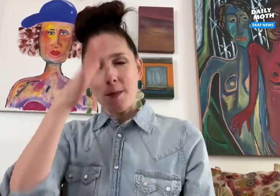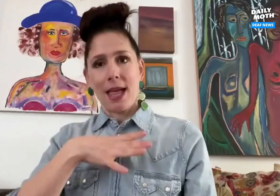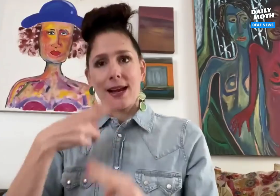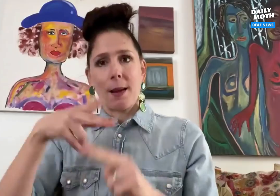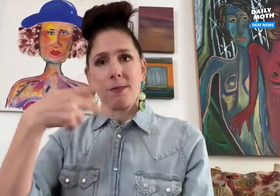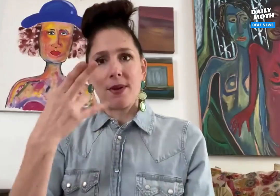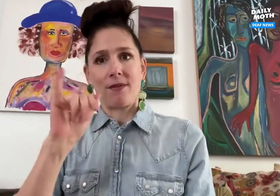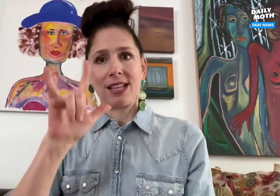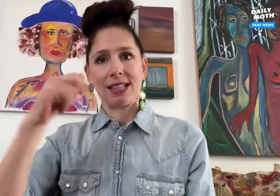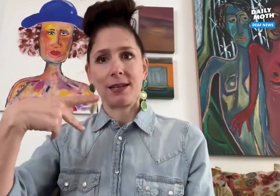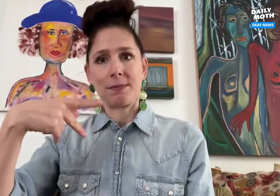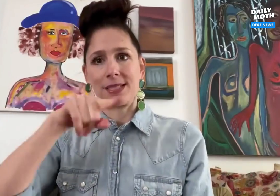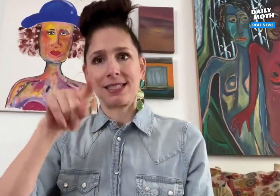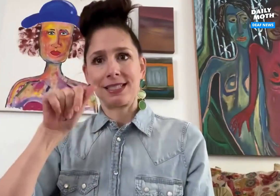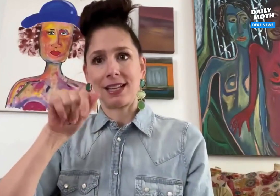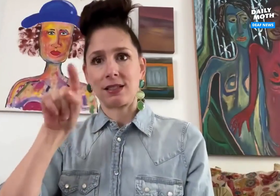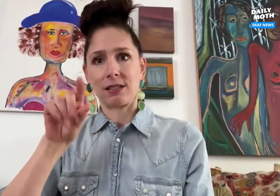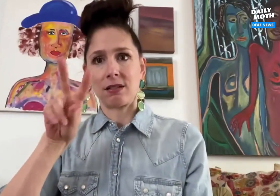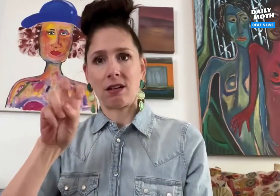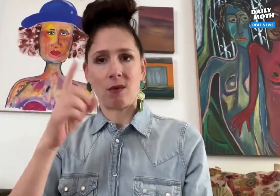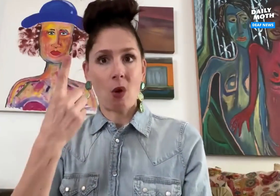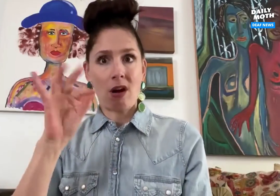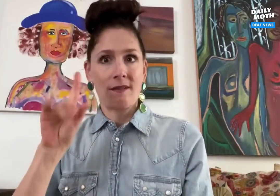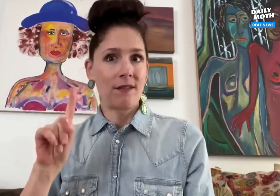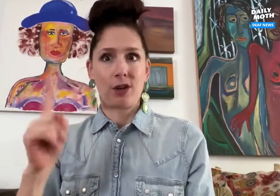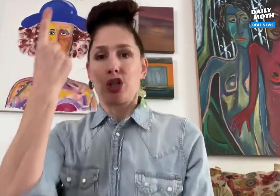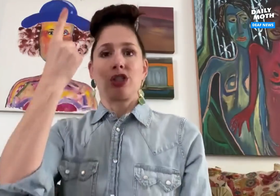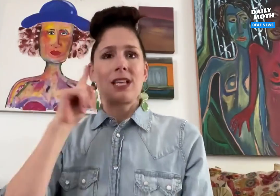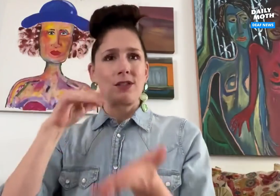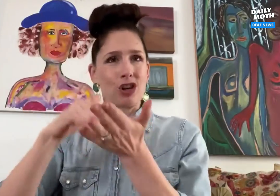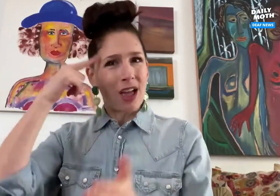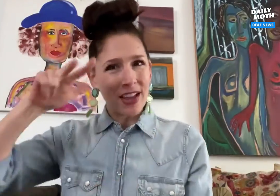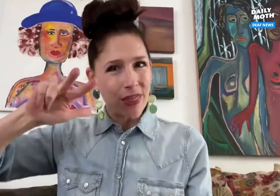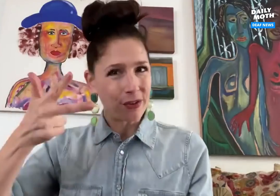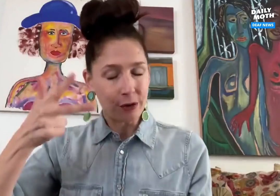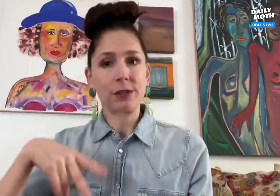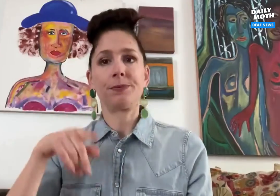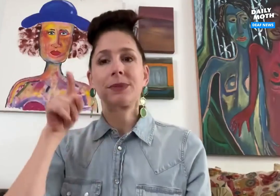Also, another man by the name of Philip Zazove who is one of the first deaf doctors, I think the third one ever,